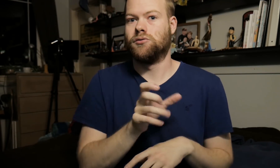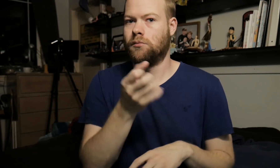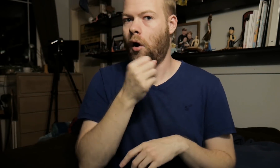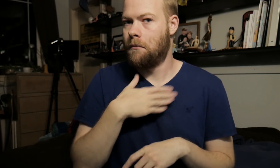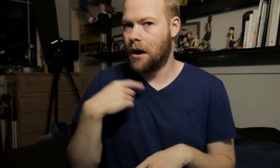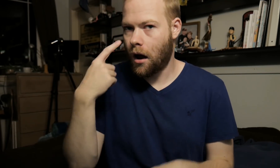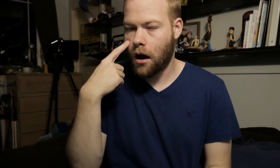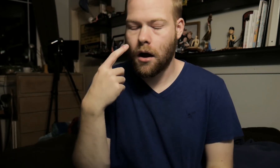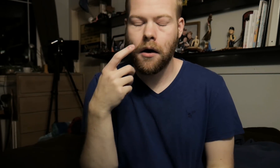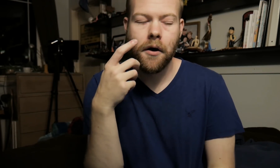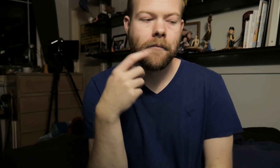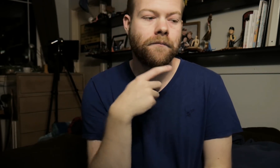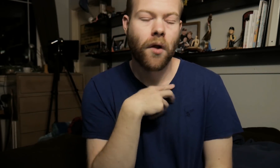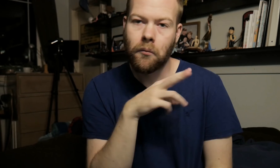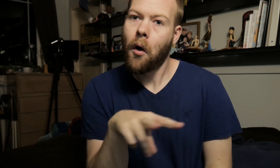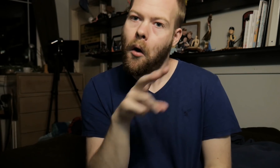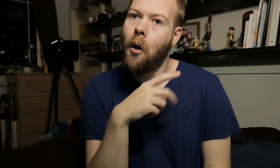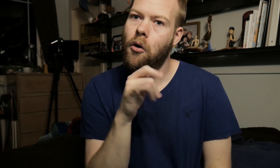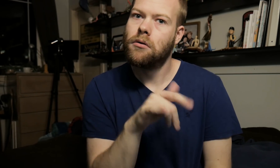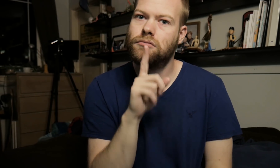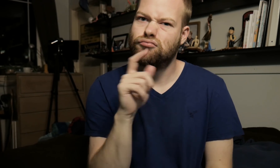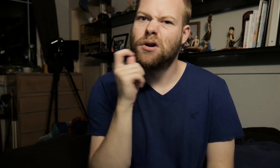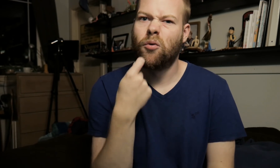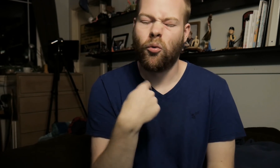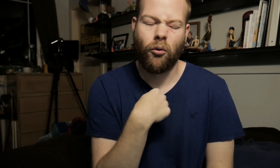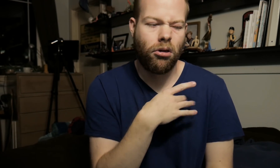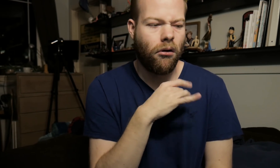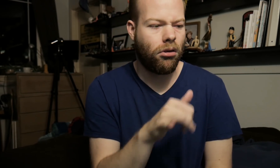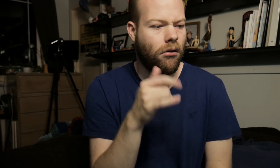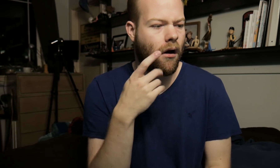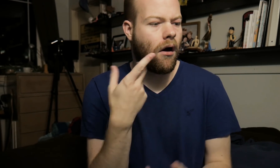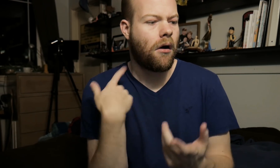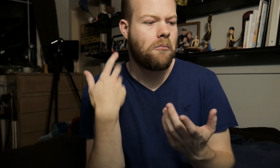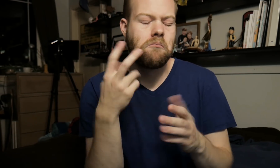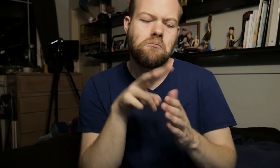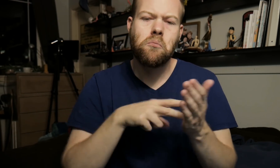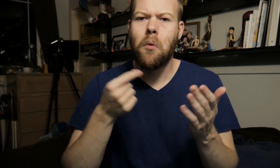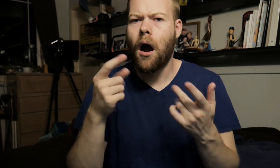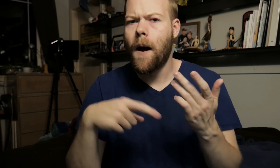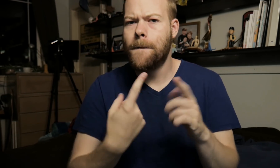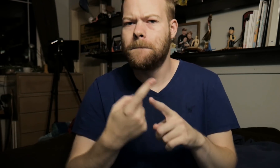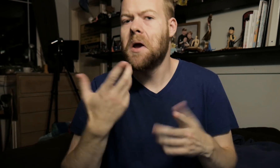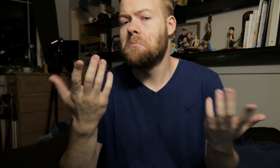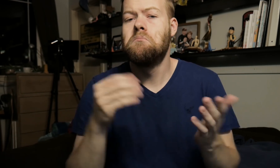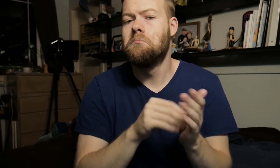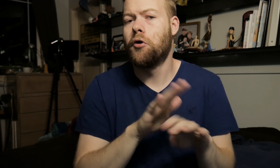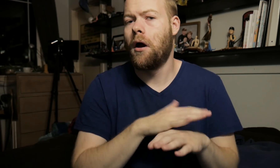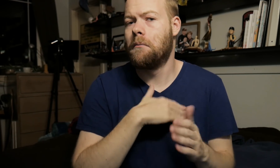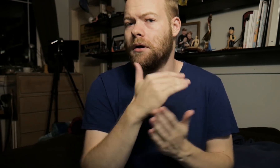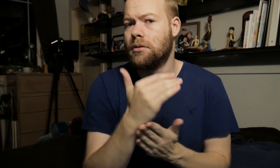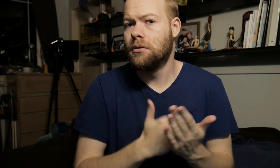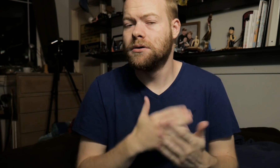caught my eye. That's really cool, I like that, I read what it's about, and put it on my list.